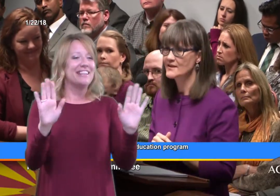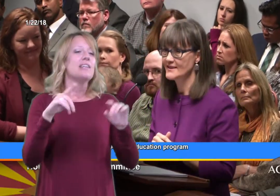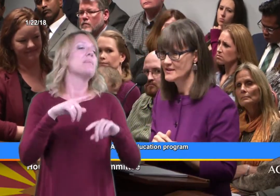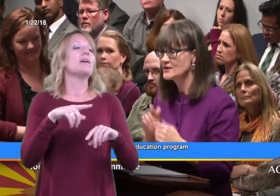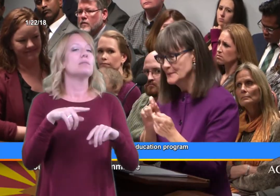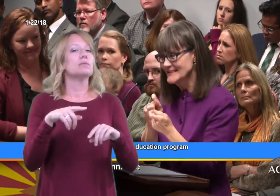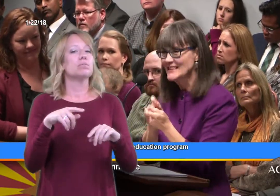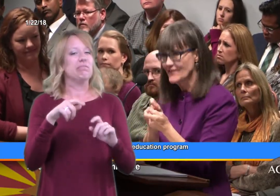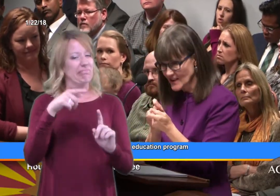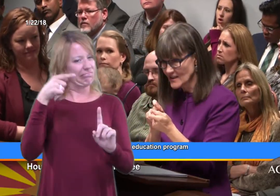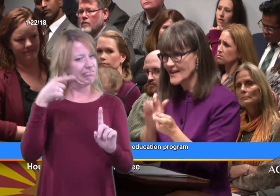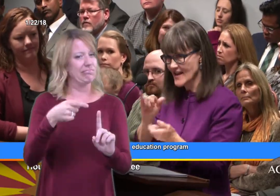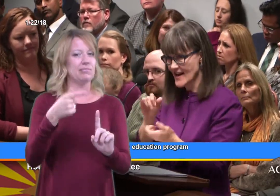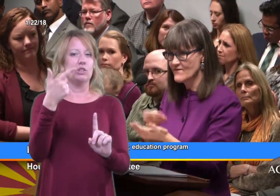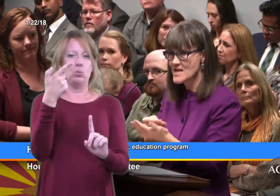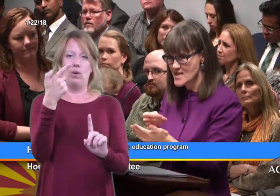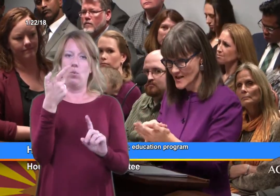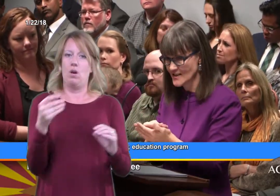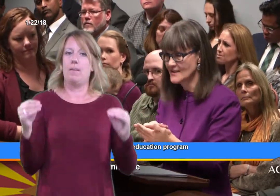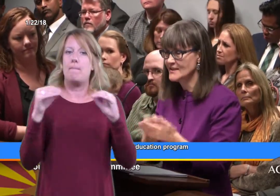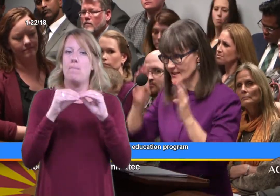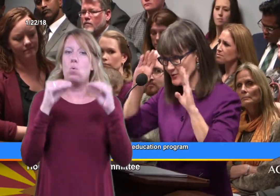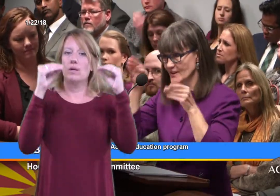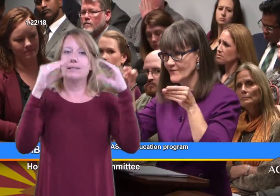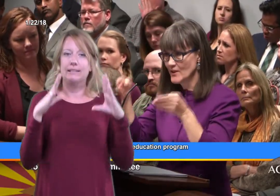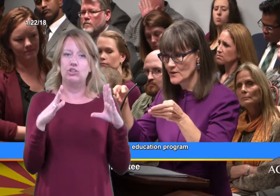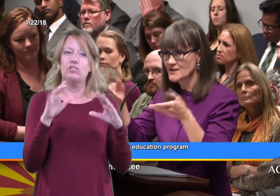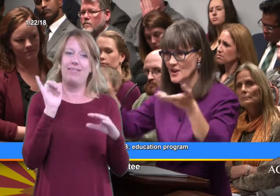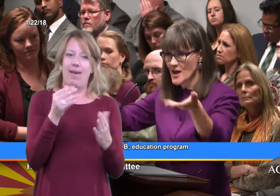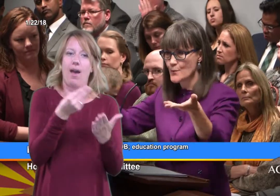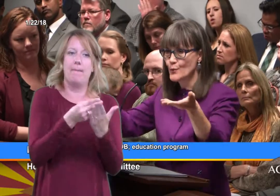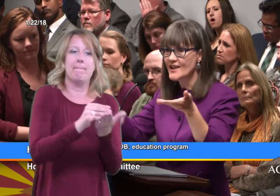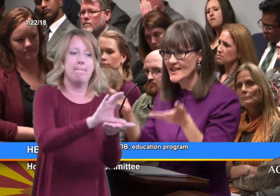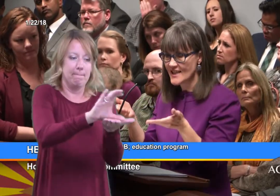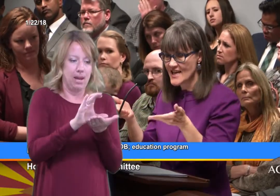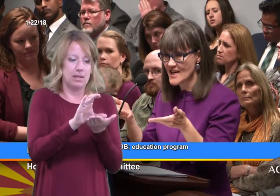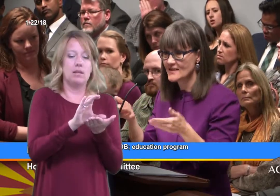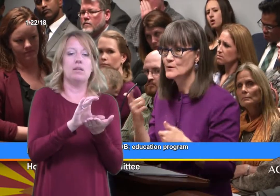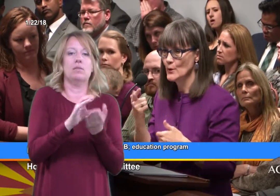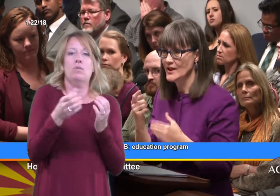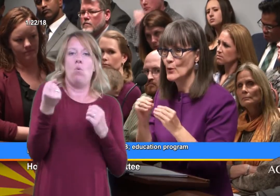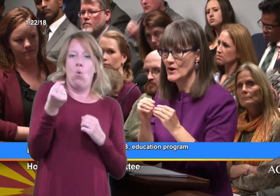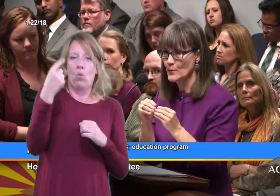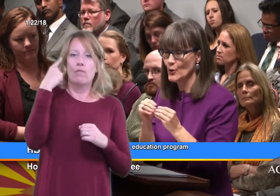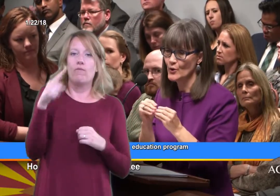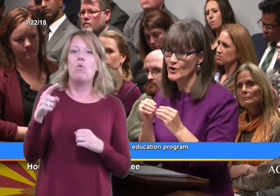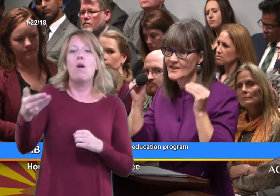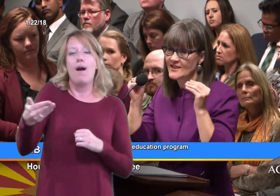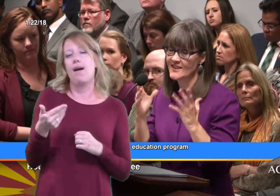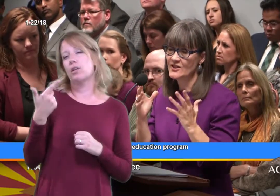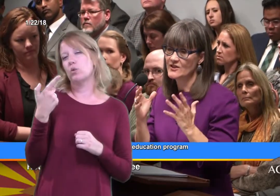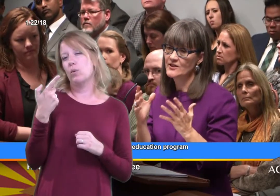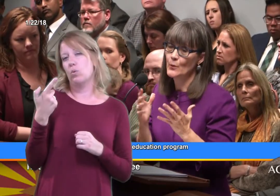So specifically that funding is really focused on bringing in 21 more teachers.